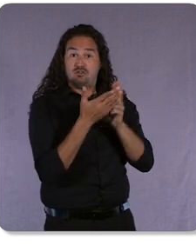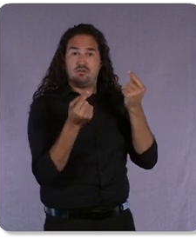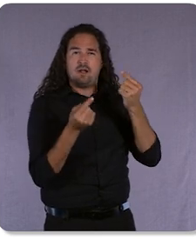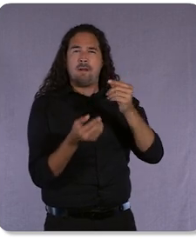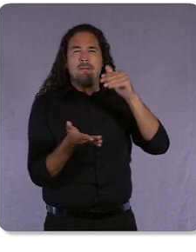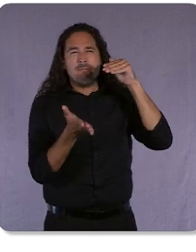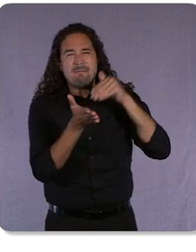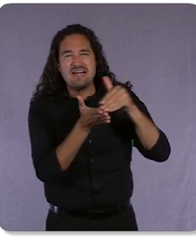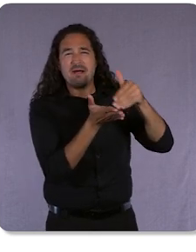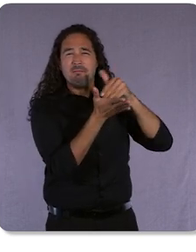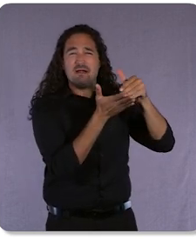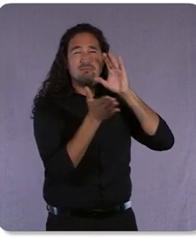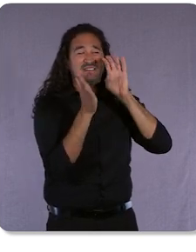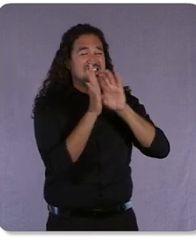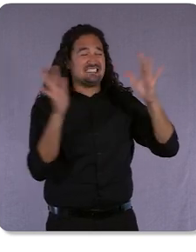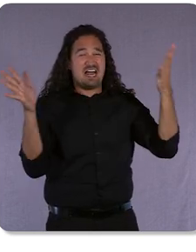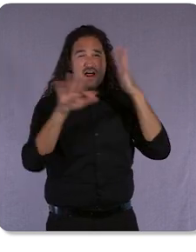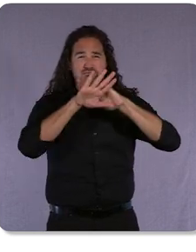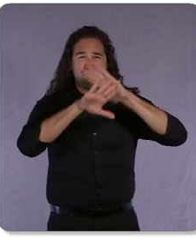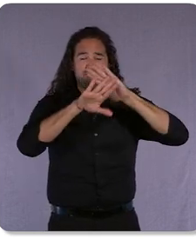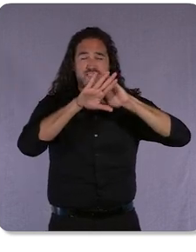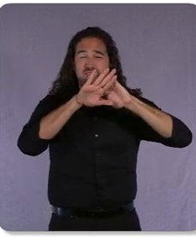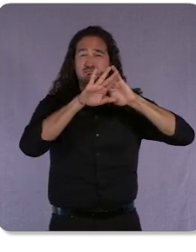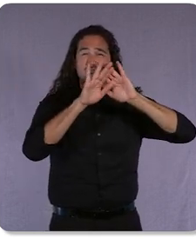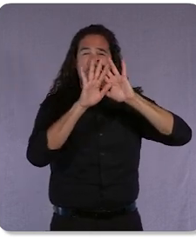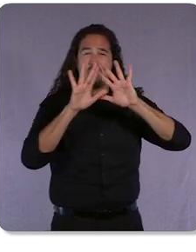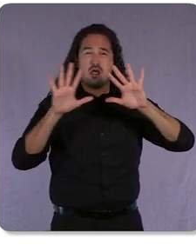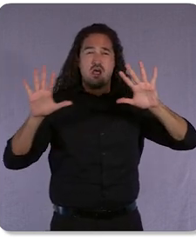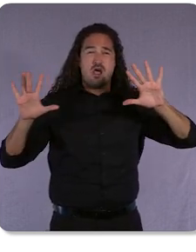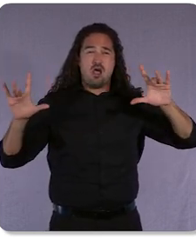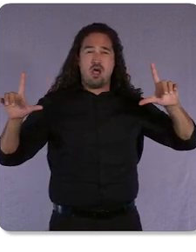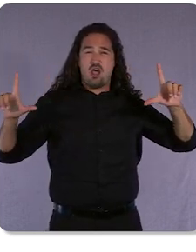actual places. Later this year, you’ll be able to explore your favorite landmark, neighborhood,